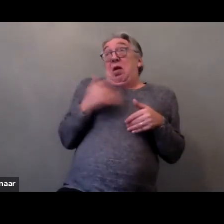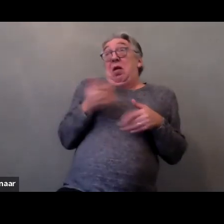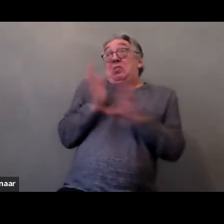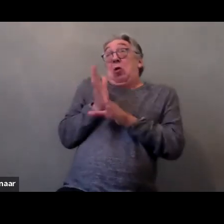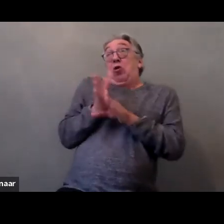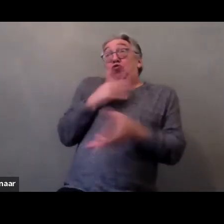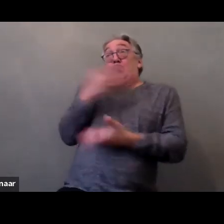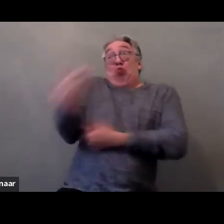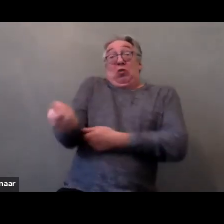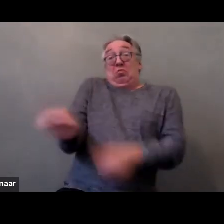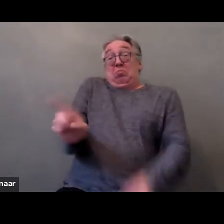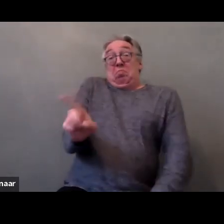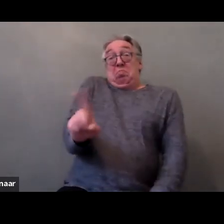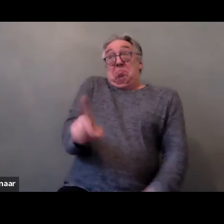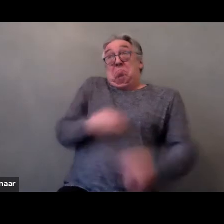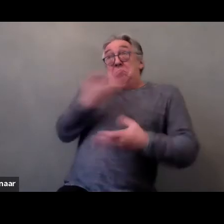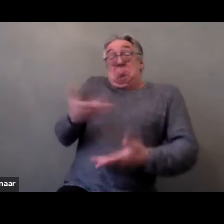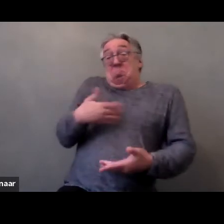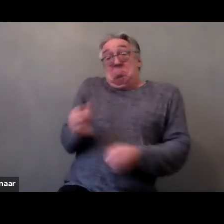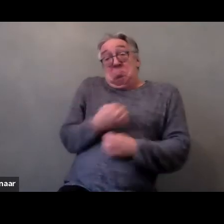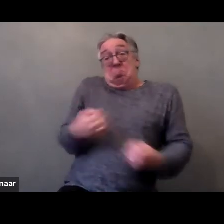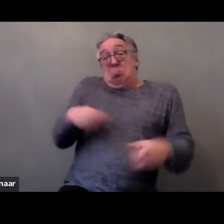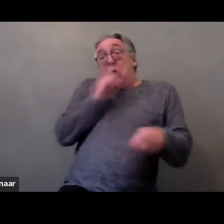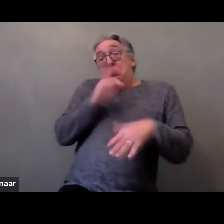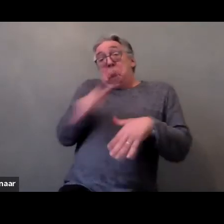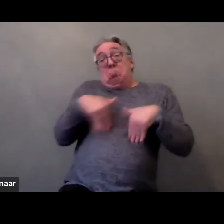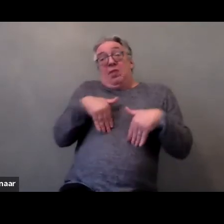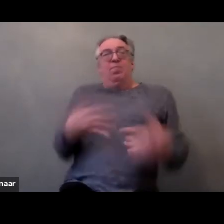We use these kind of drawings also again to discuss situations